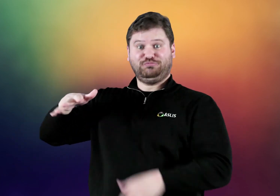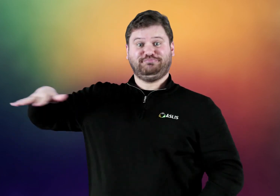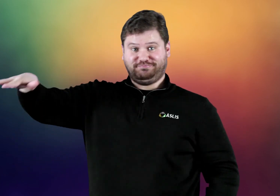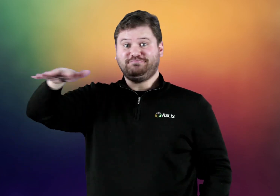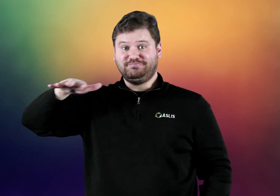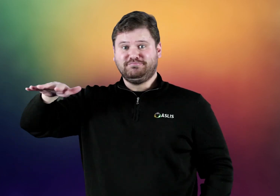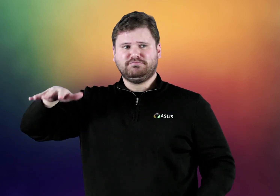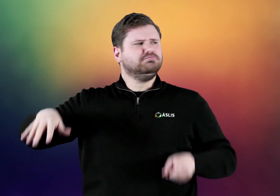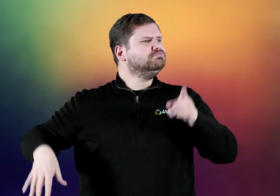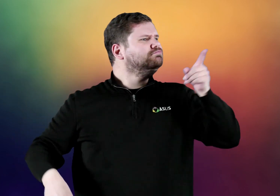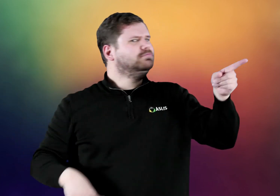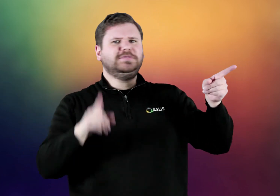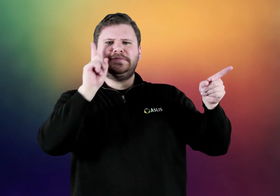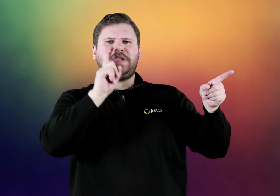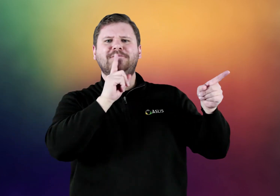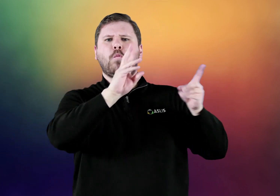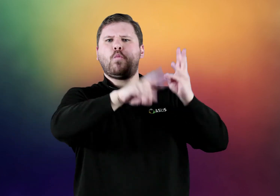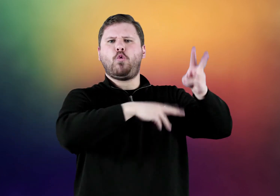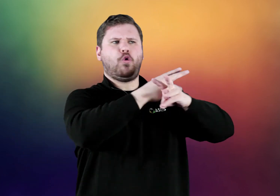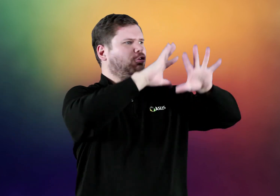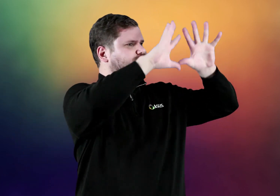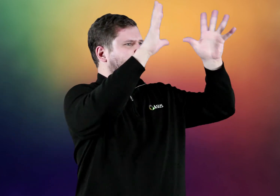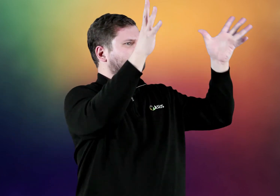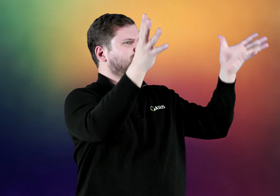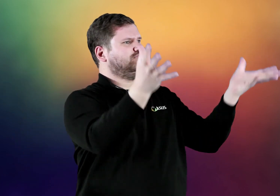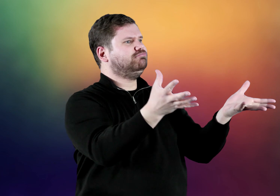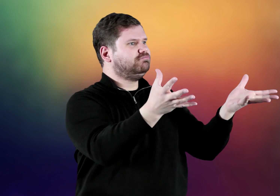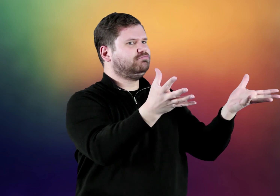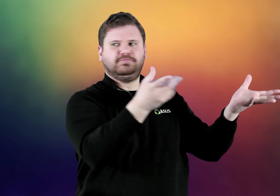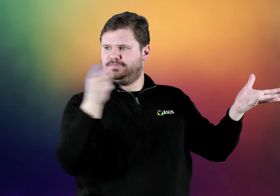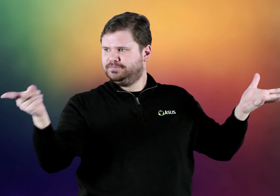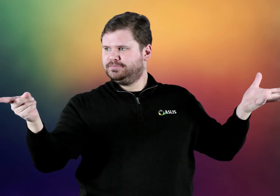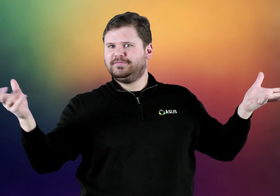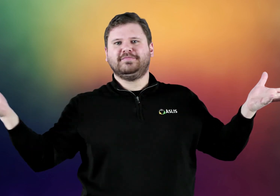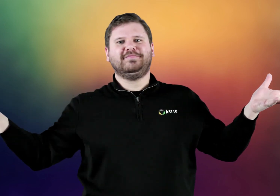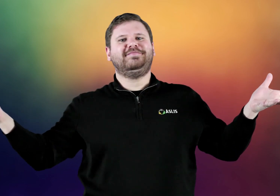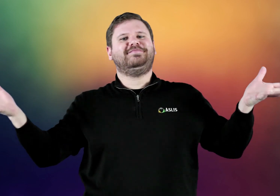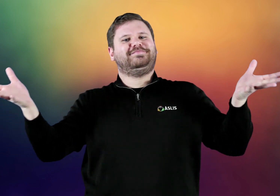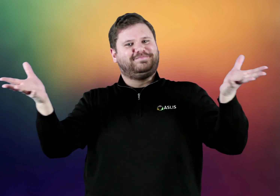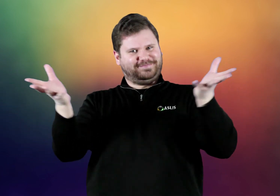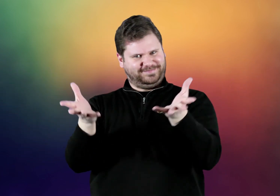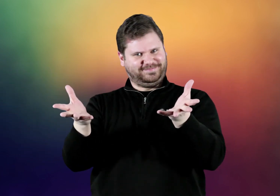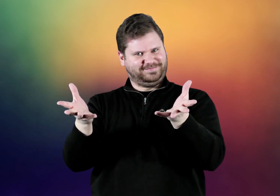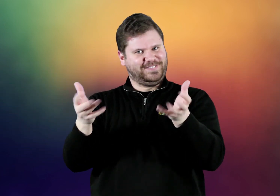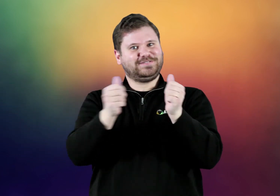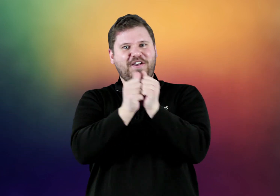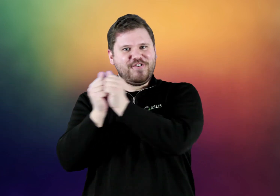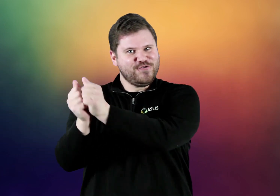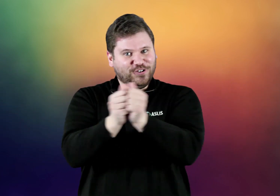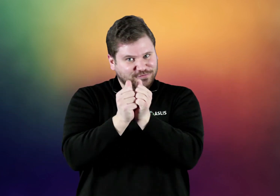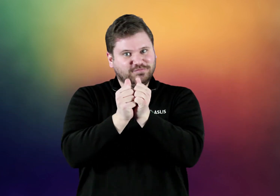Deaf World and Interpreting. We are bringing together the Deaf World and ASL interpreters.